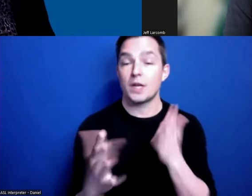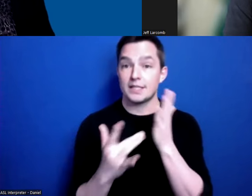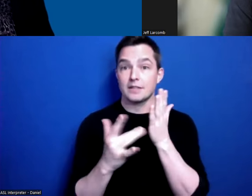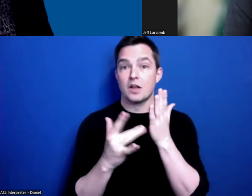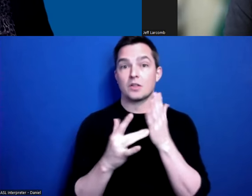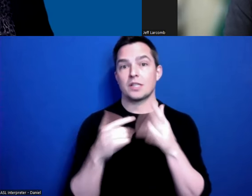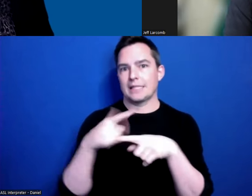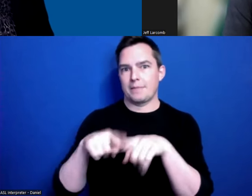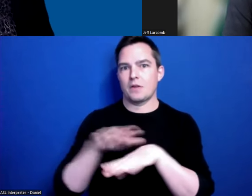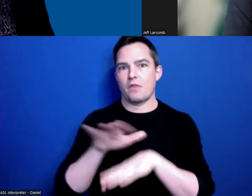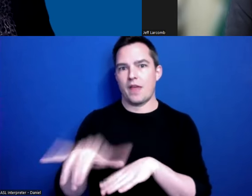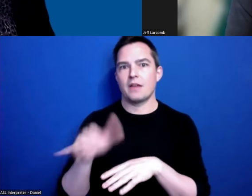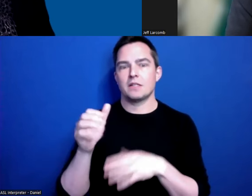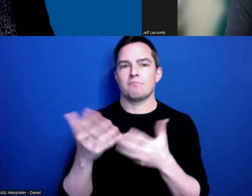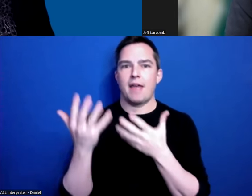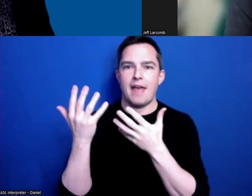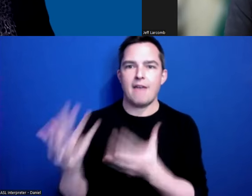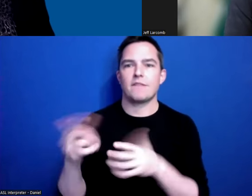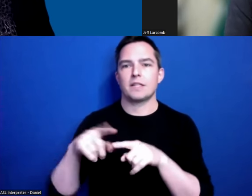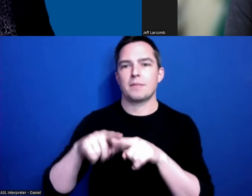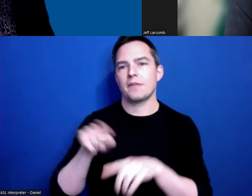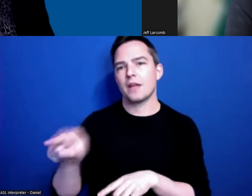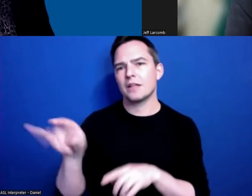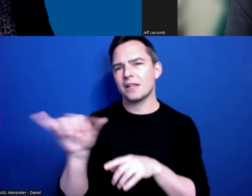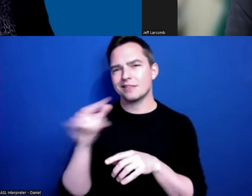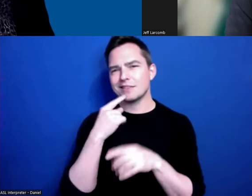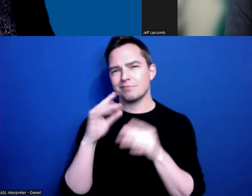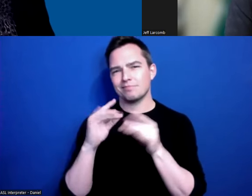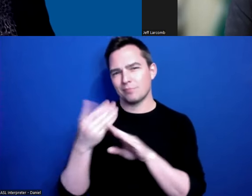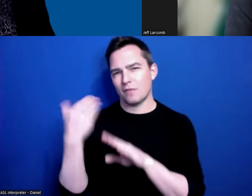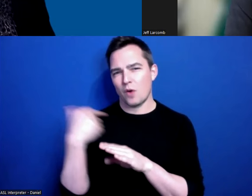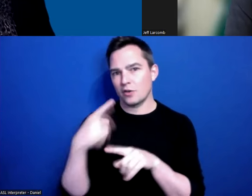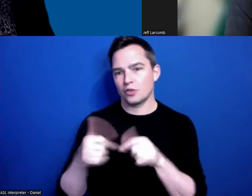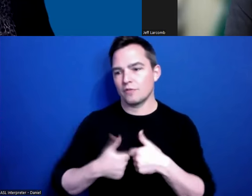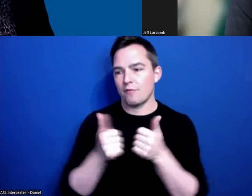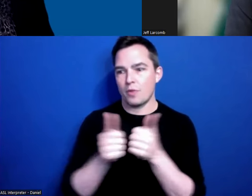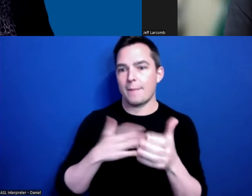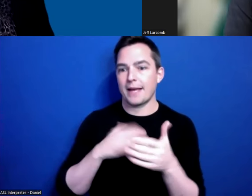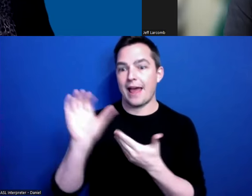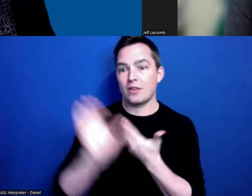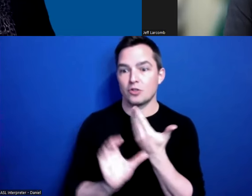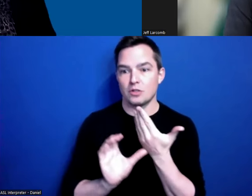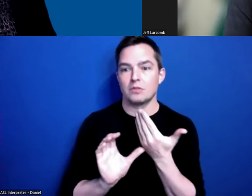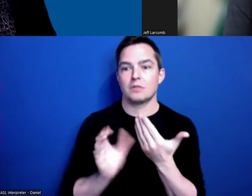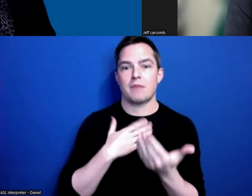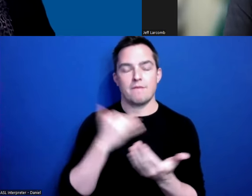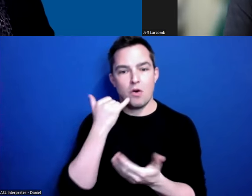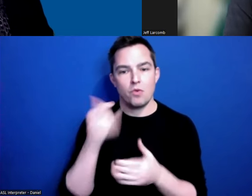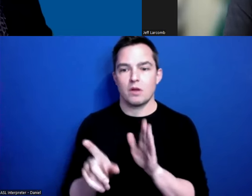on that heavily. Like I said before, I couldn’t survive without my calendar, my phone, my alarms.